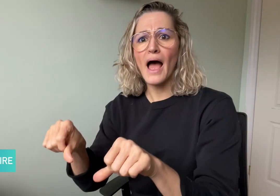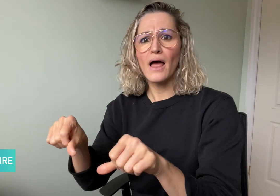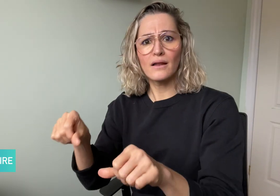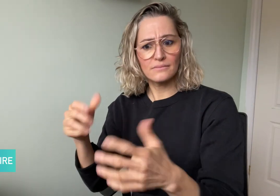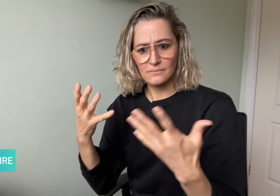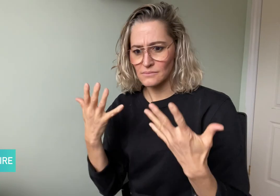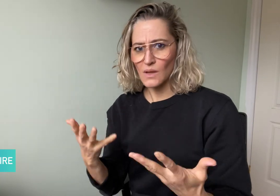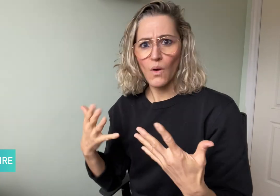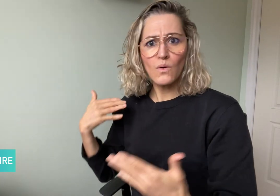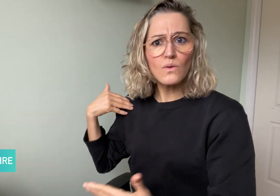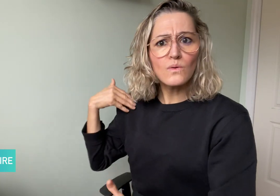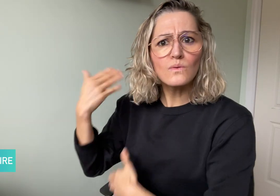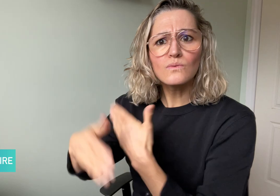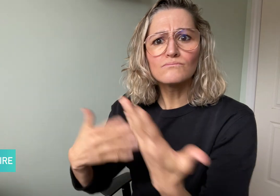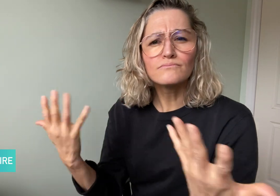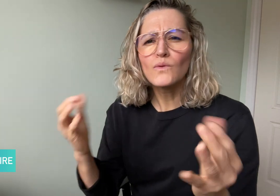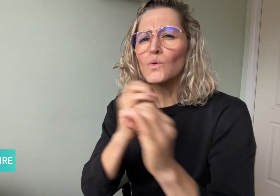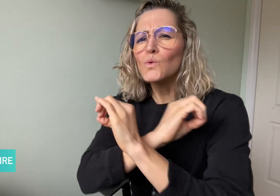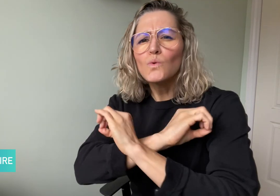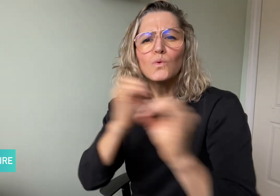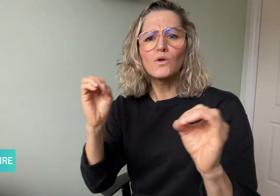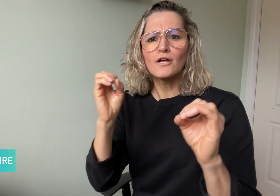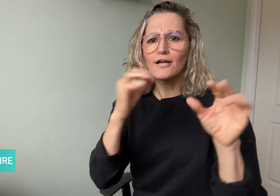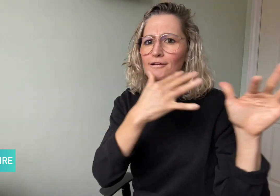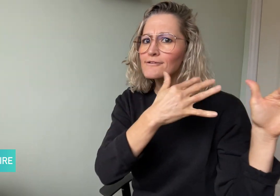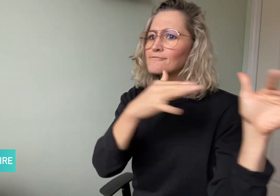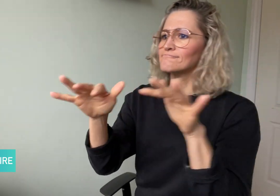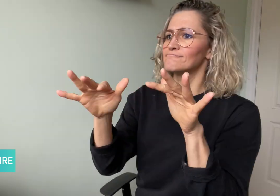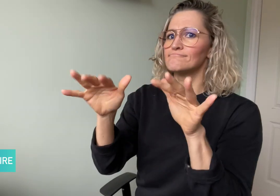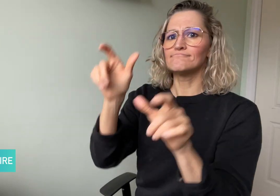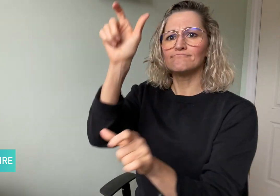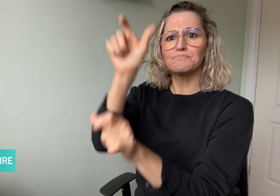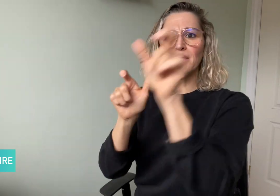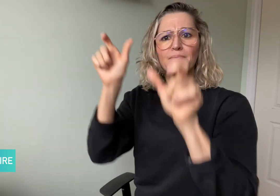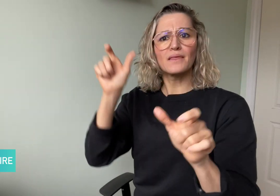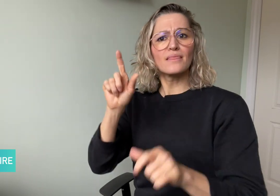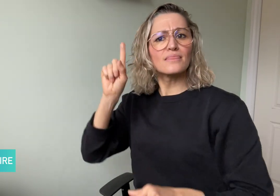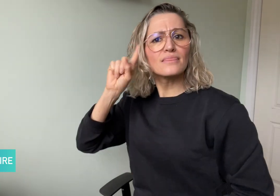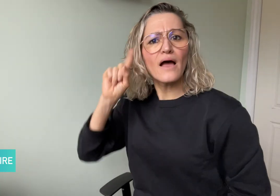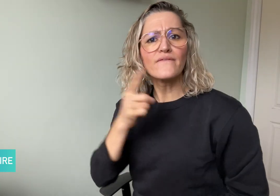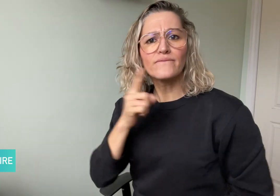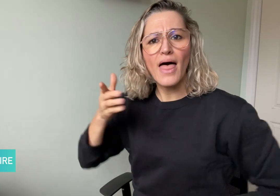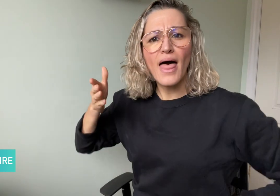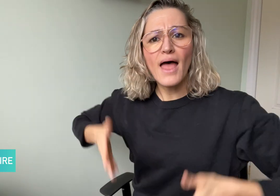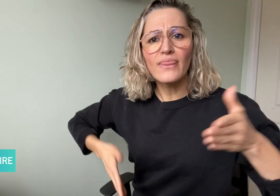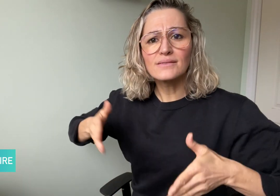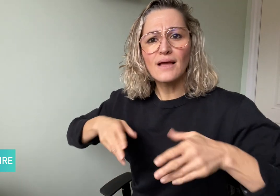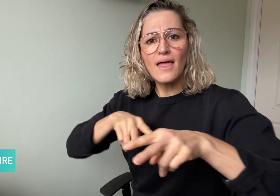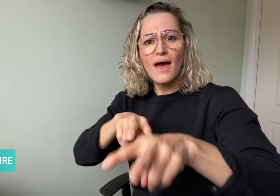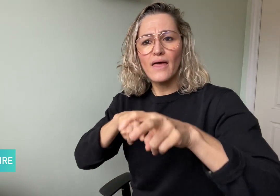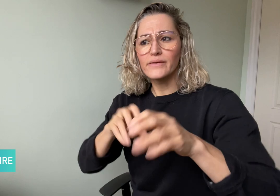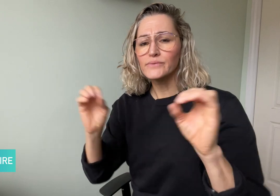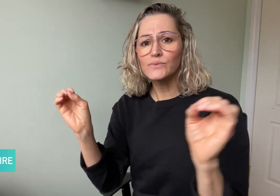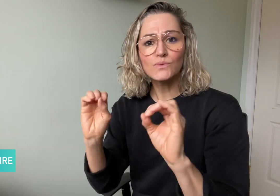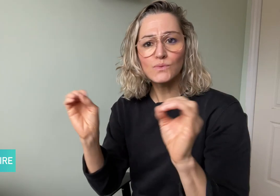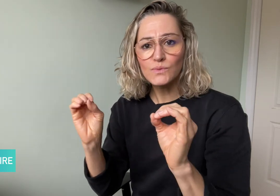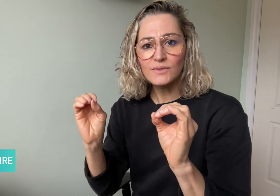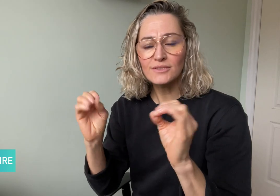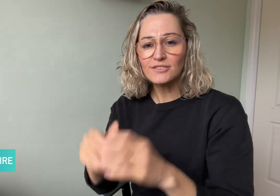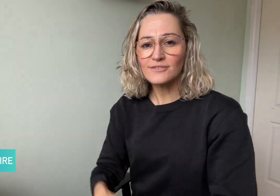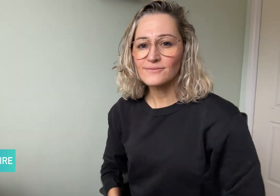the years with no recognition of Deaf athletes.